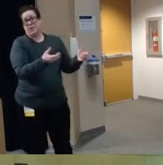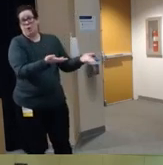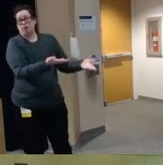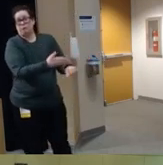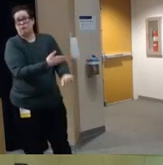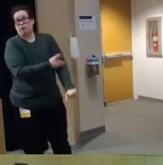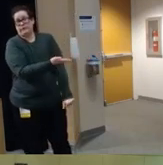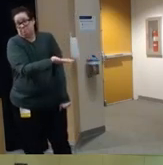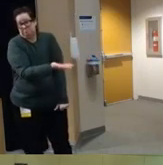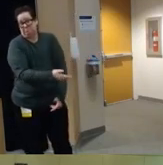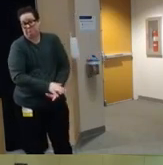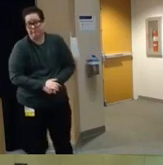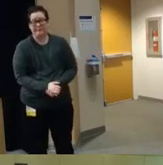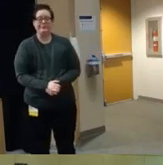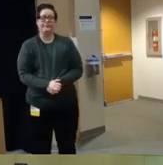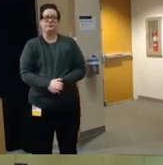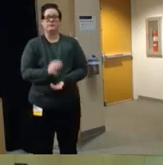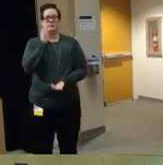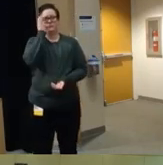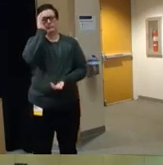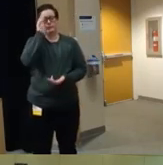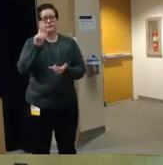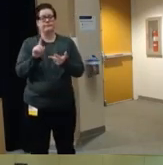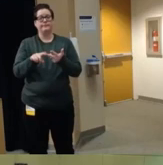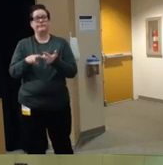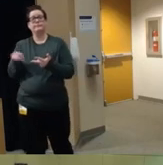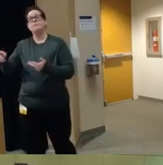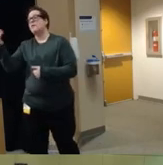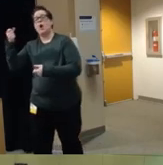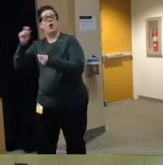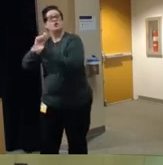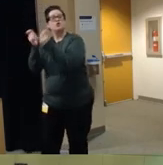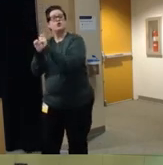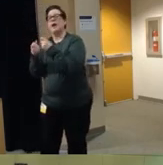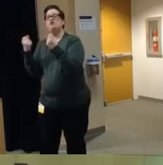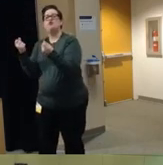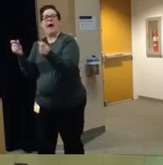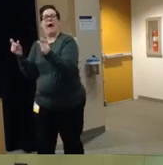some improvements um with Motor Vehicles we also saw changes in driver licensing policies such as